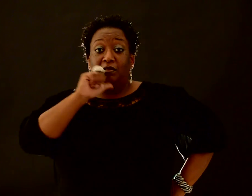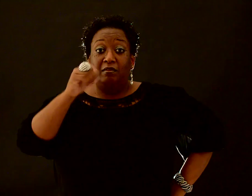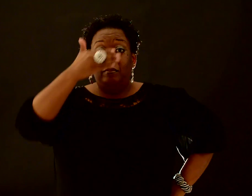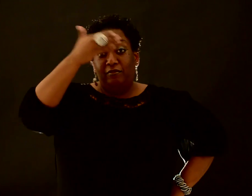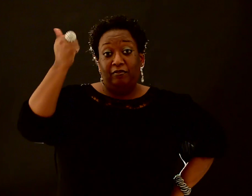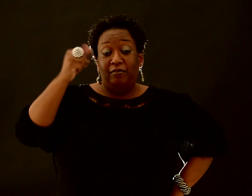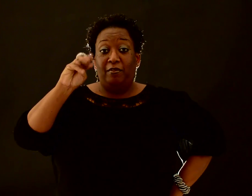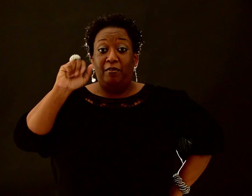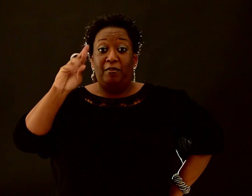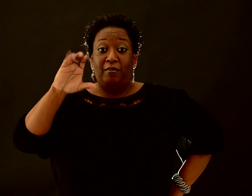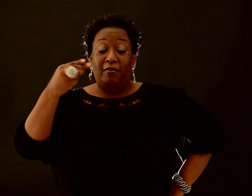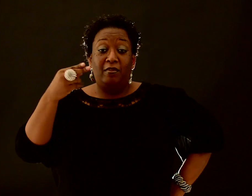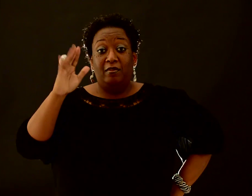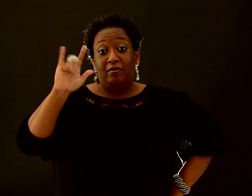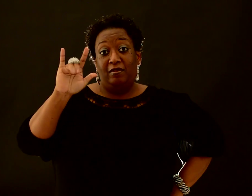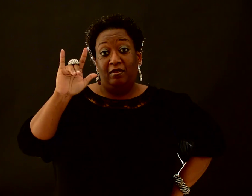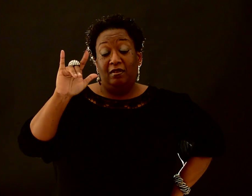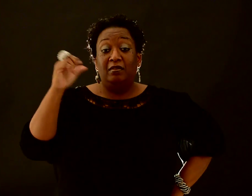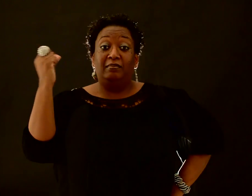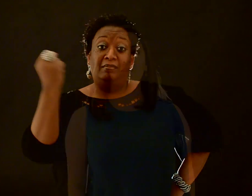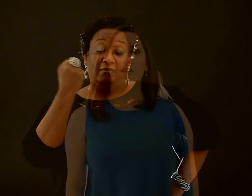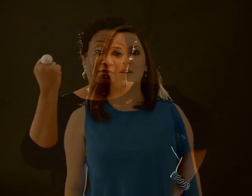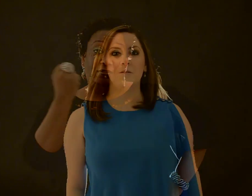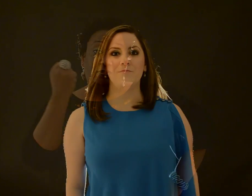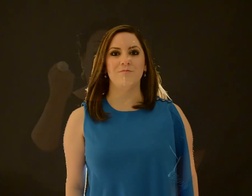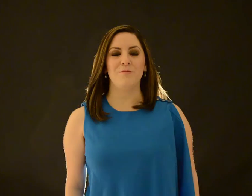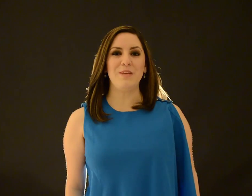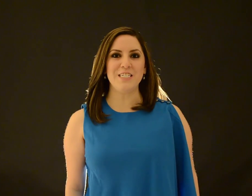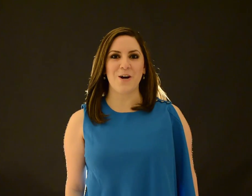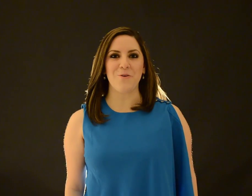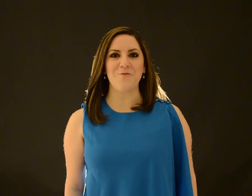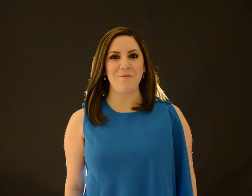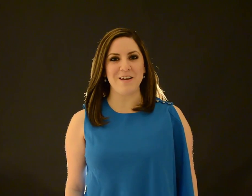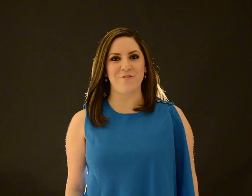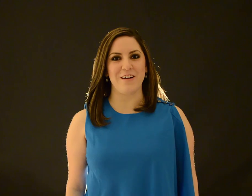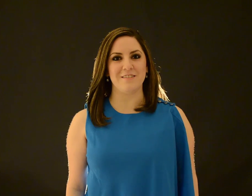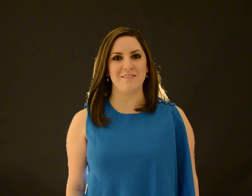Don't forget Saturday, March 25th! Please share with your family and friends.